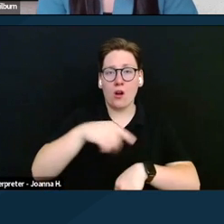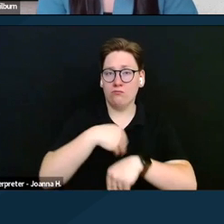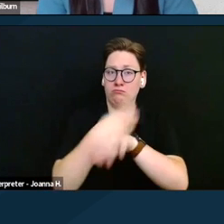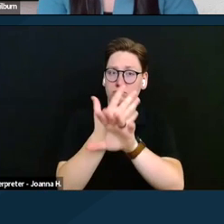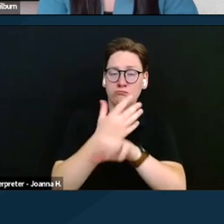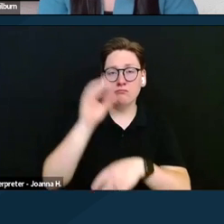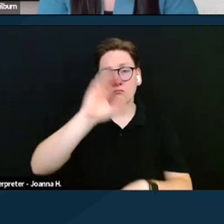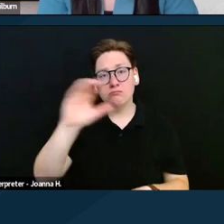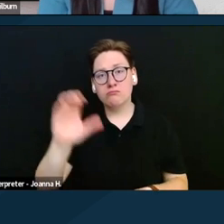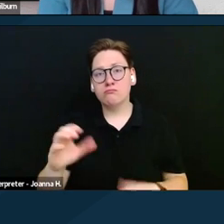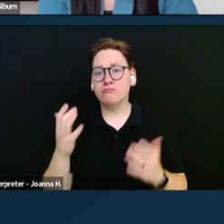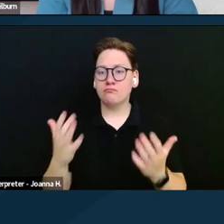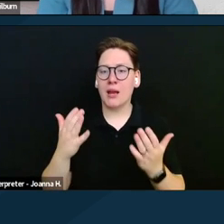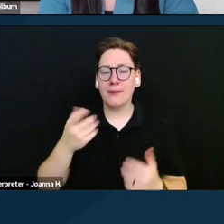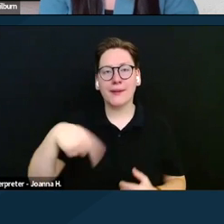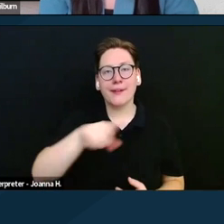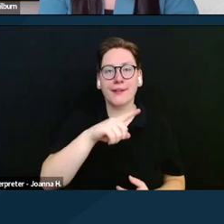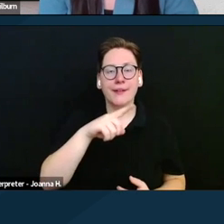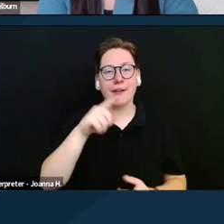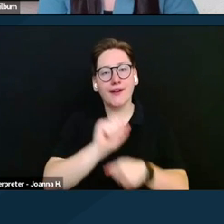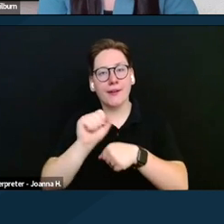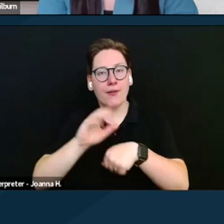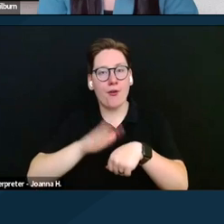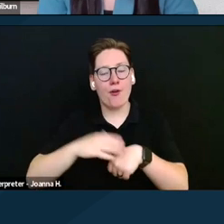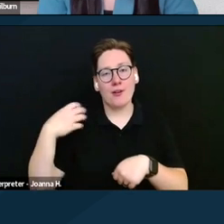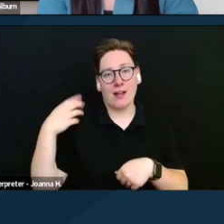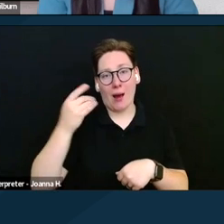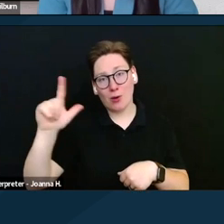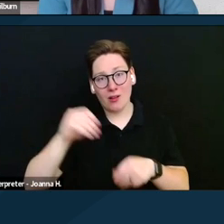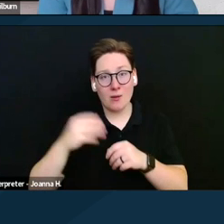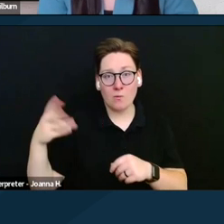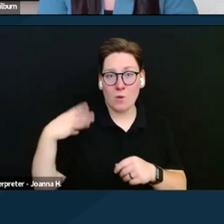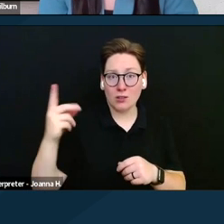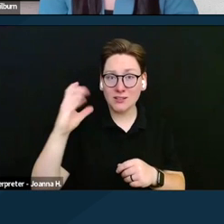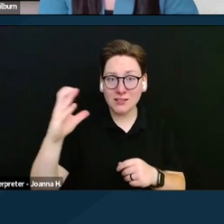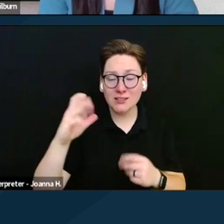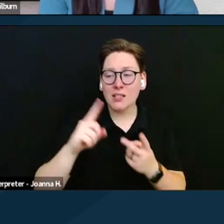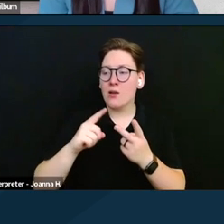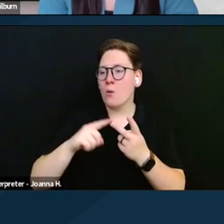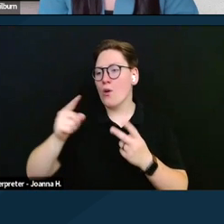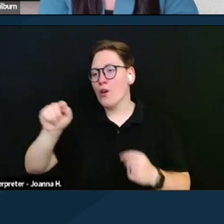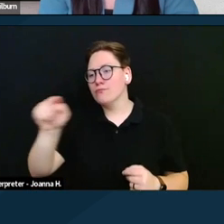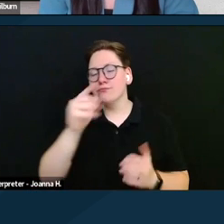who may be staffers on the Hill, or for the reference of folks who are constituents,